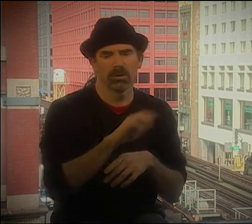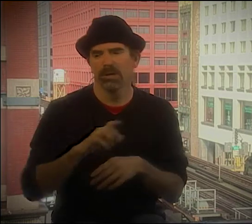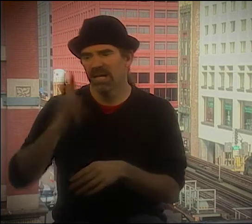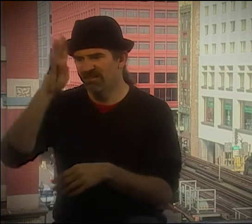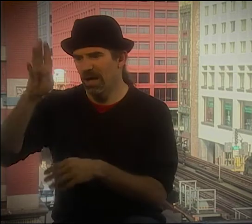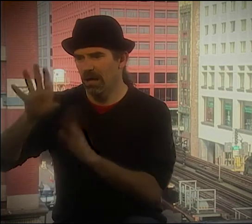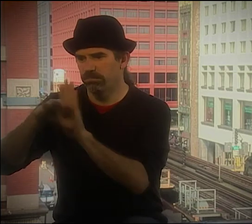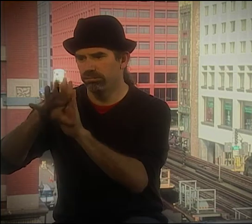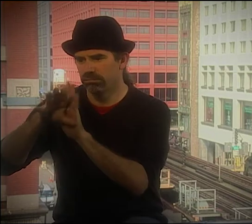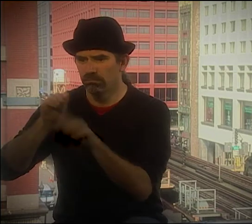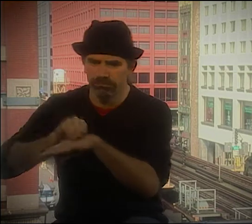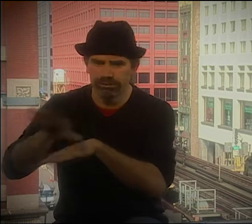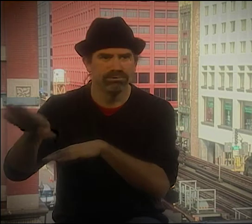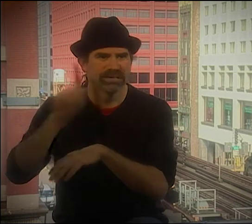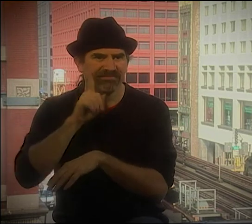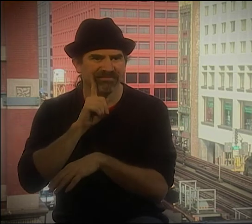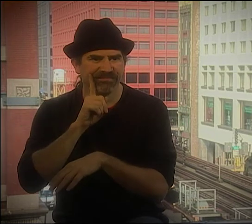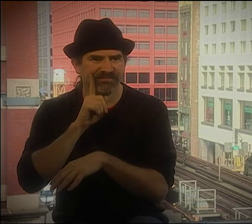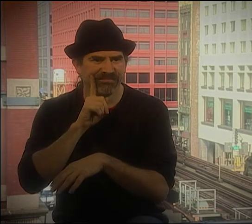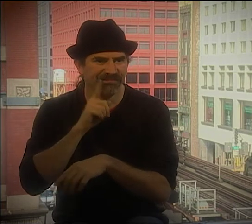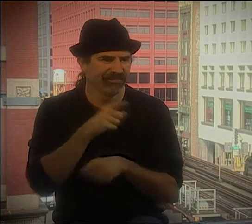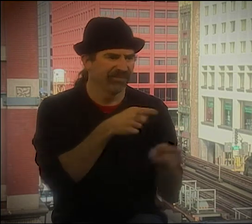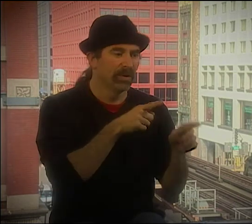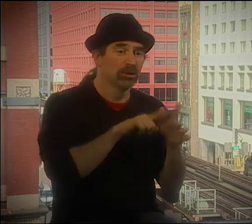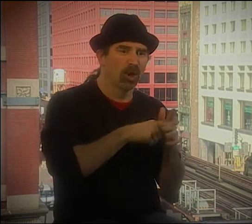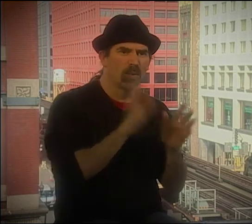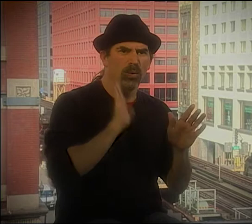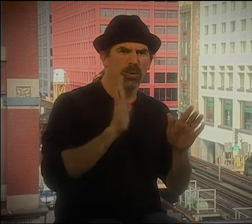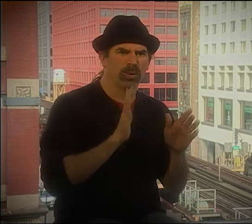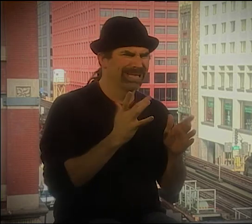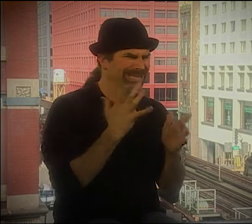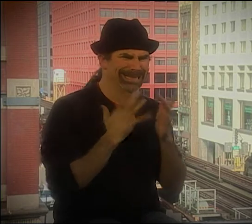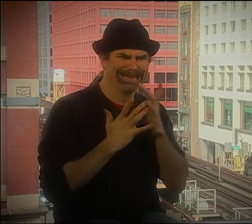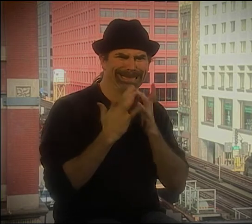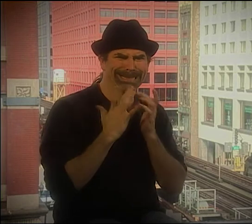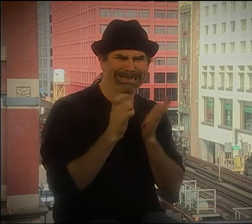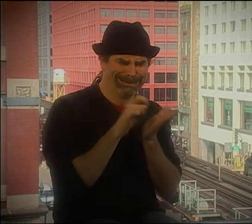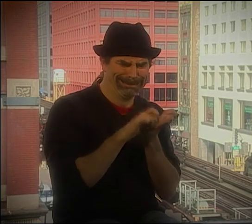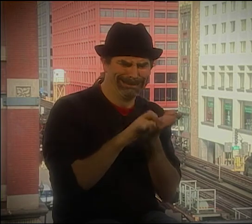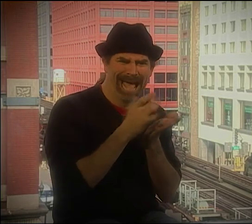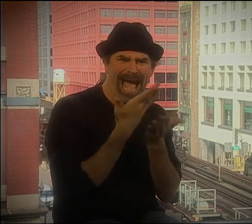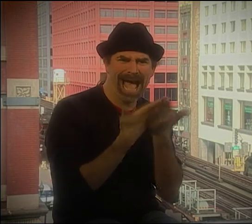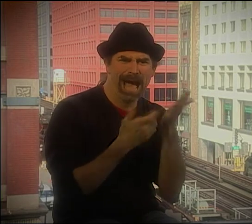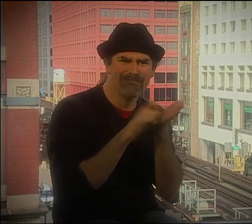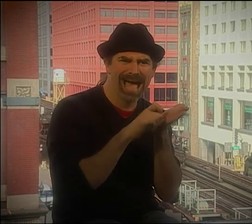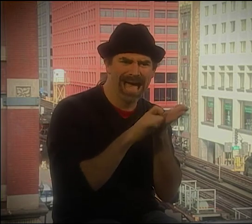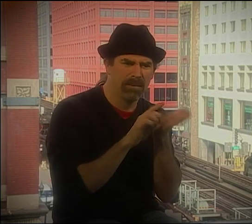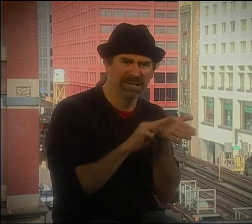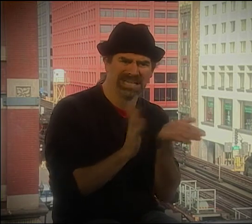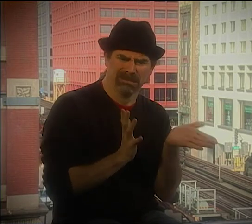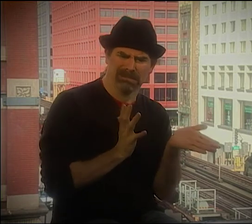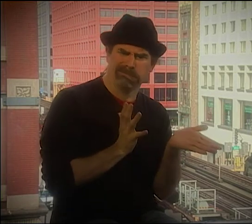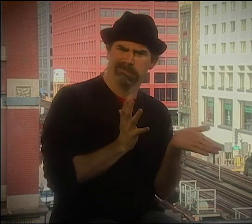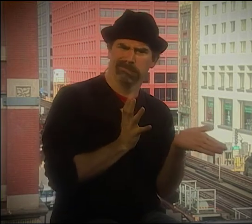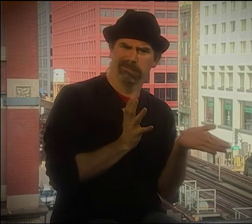ABOUT HOW PRINTED LITERATURE INFLUENCED HEARING PEOPLE AND HOW DOCUMENTING LITERATURE IN VIDEOTAPES AND MOVIES HAS